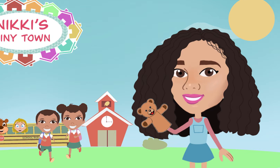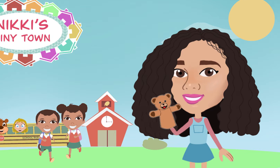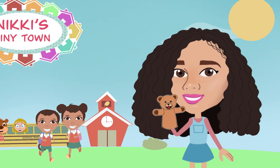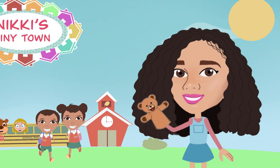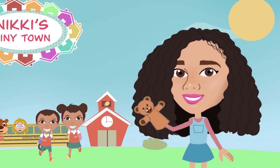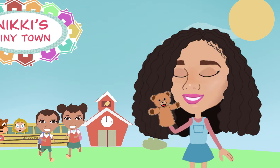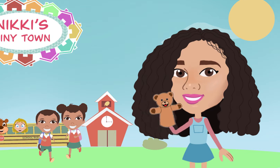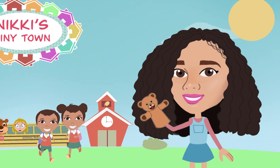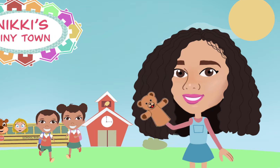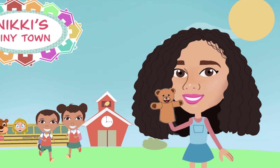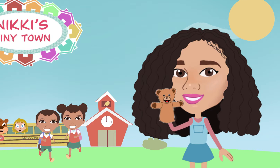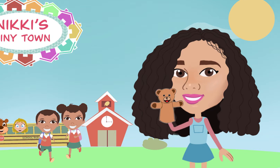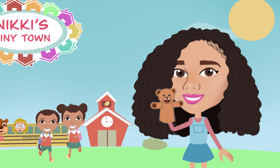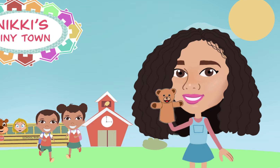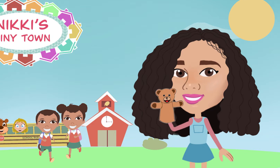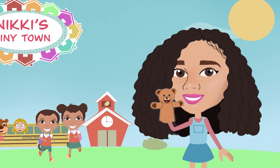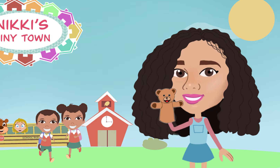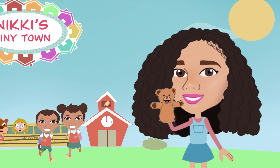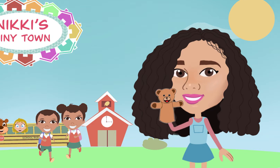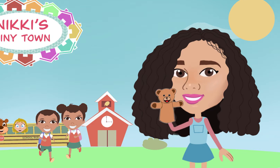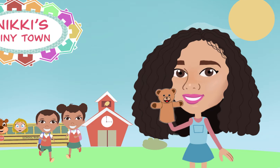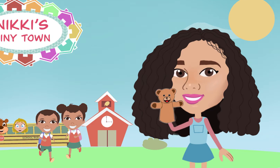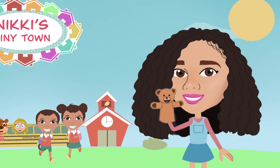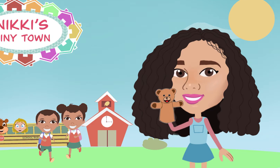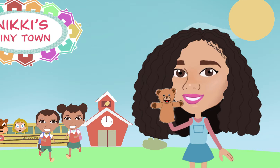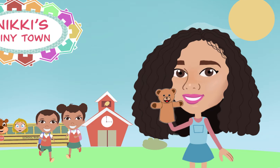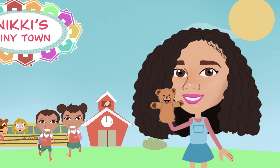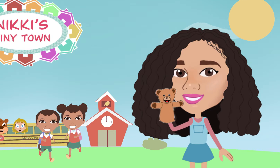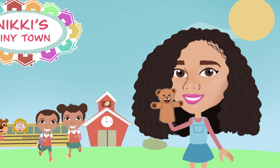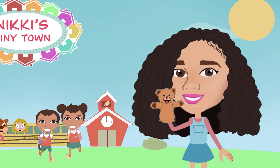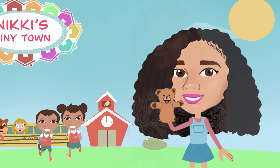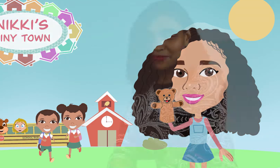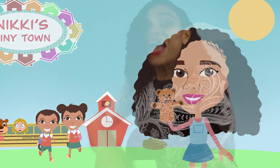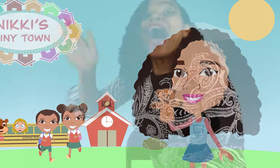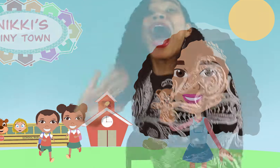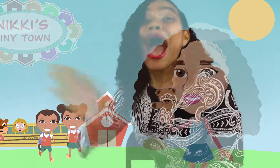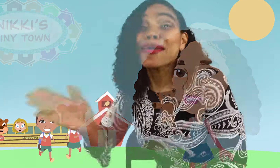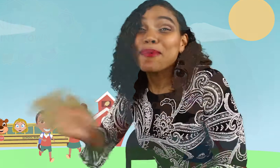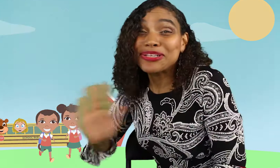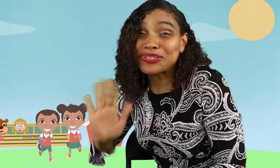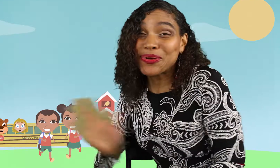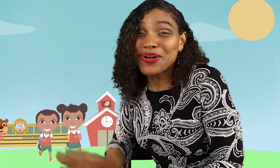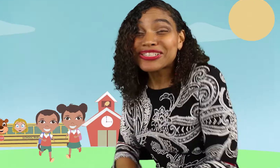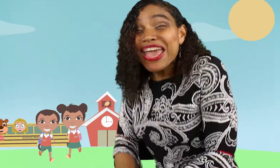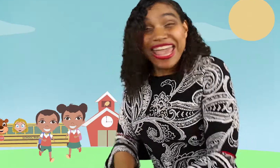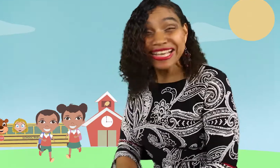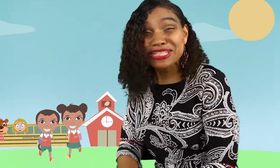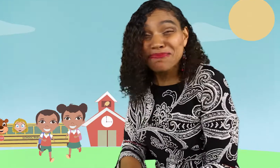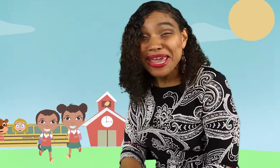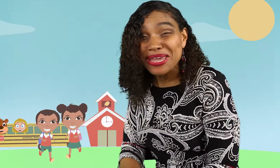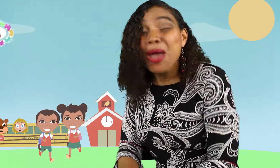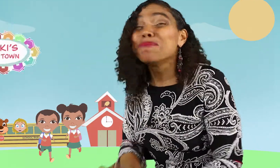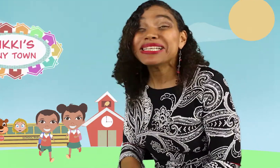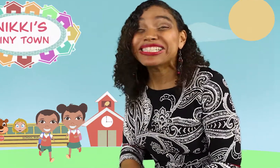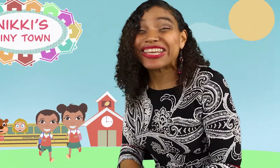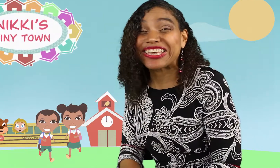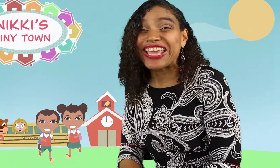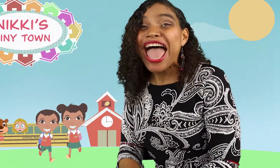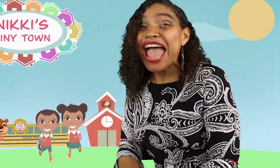Nikki's Tiny Town! Hi boys and girls! It's me. Ms. Nikki.